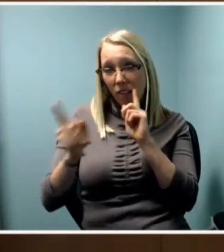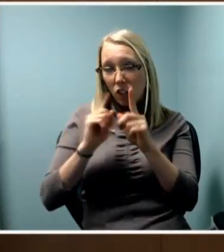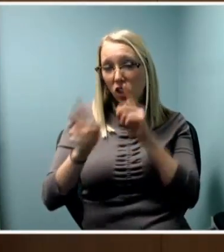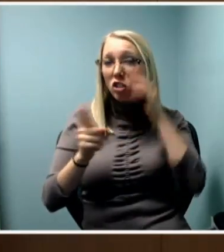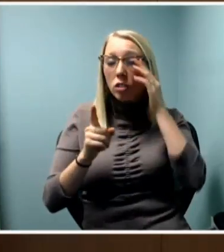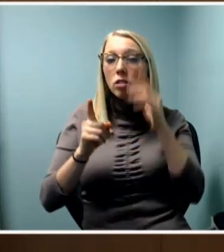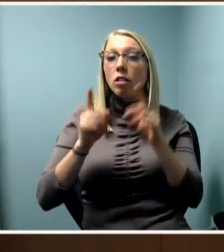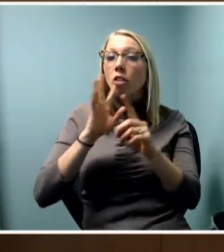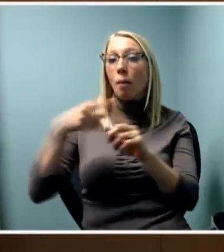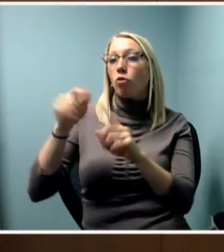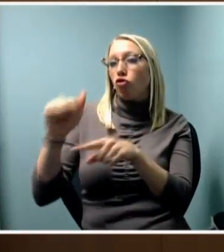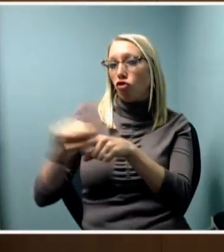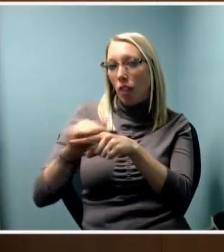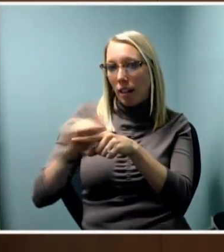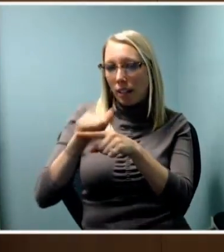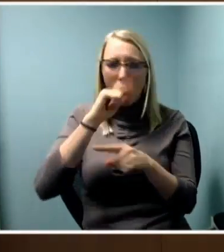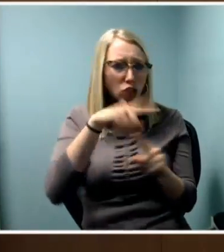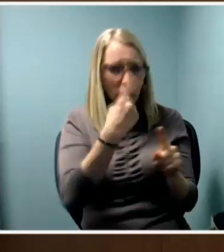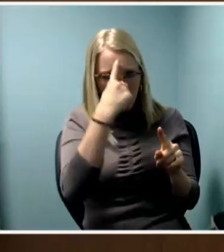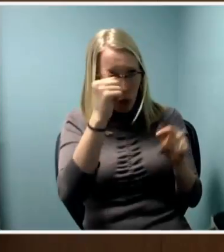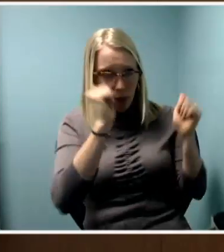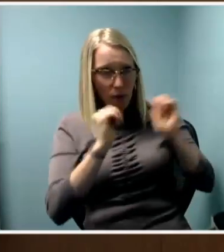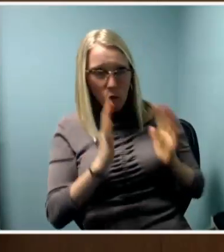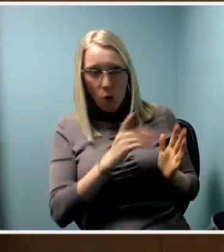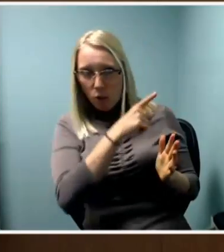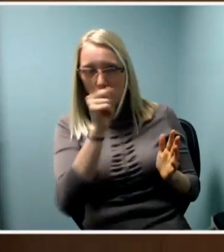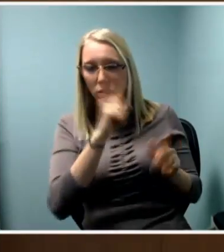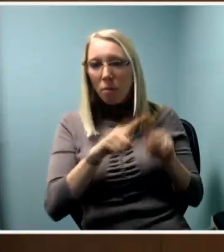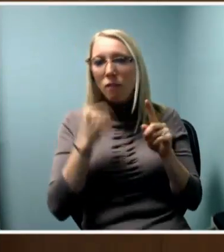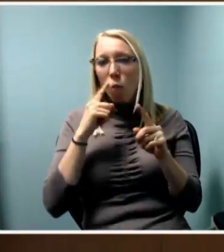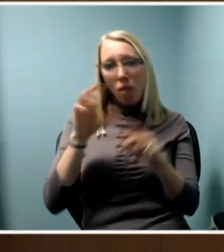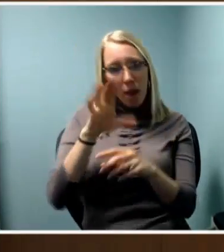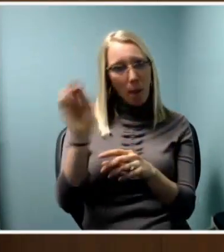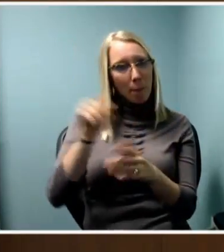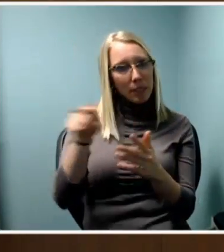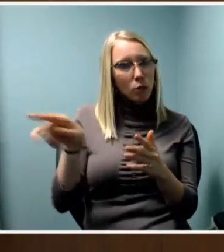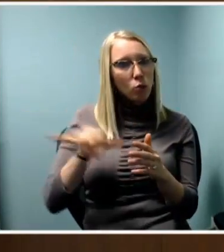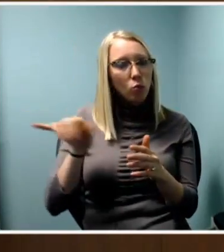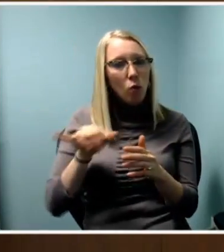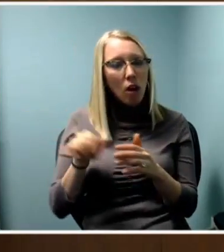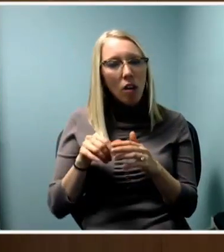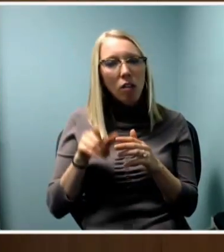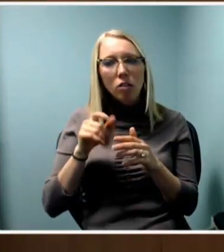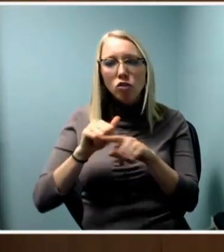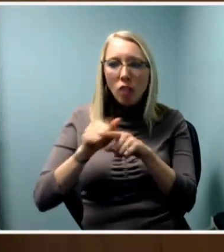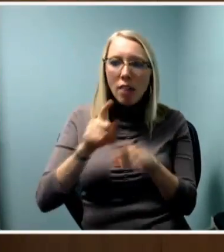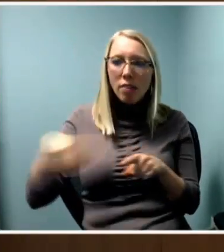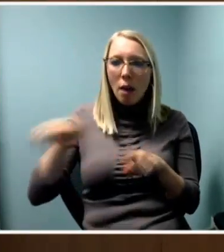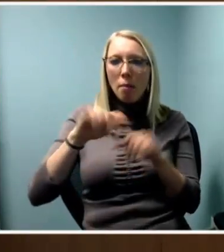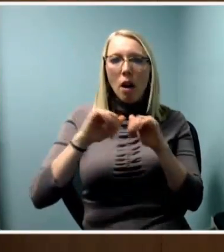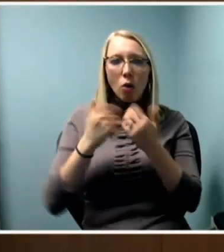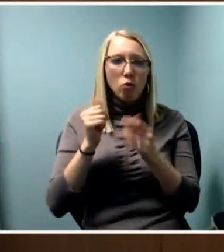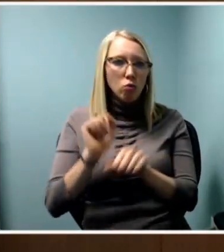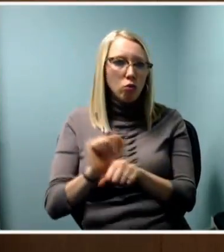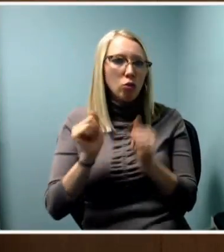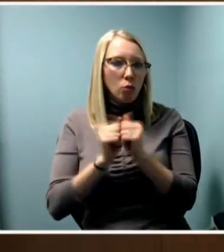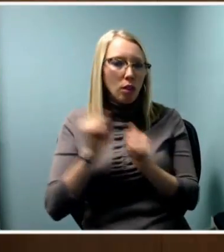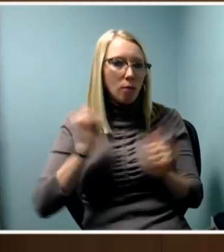not just training for performers but training for companies, in terms of how to work with performers with disabilities in general